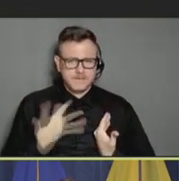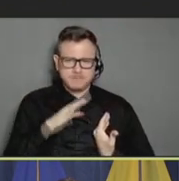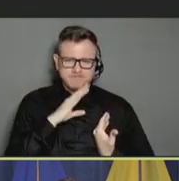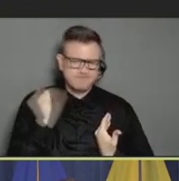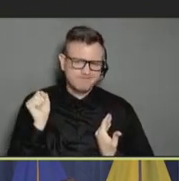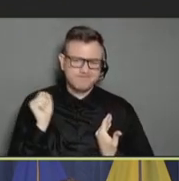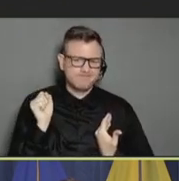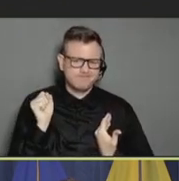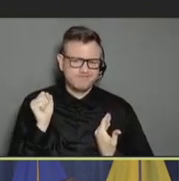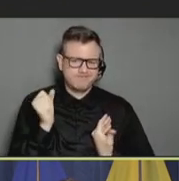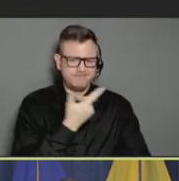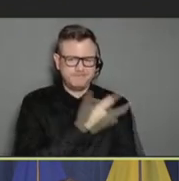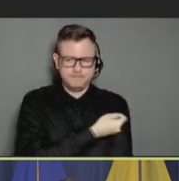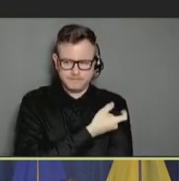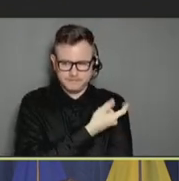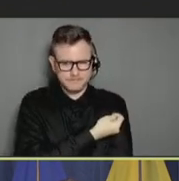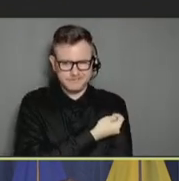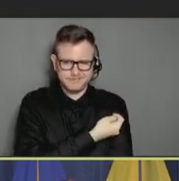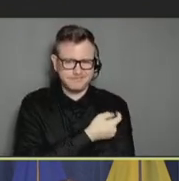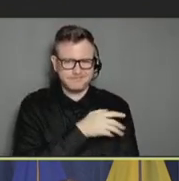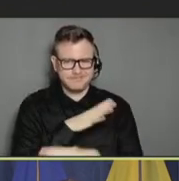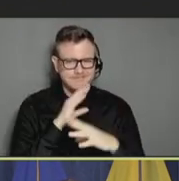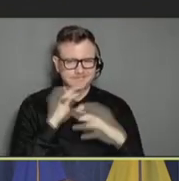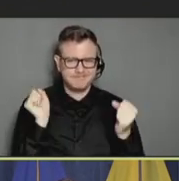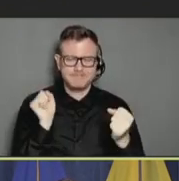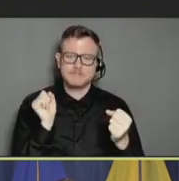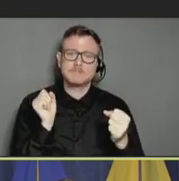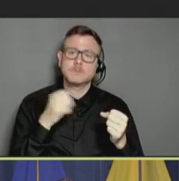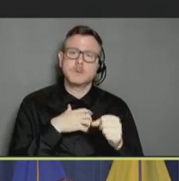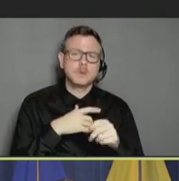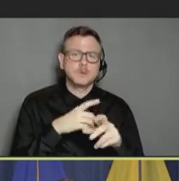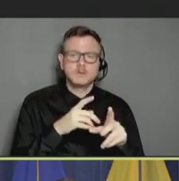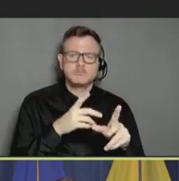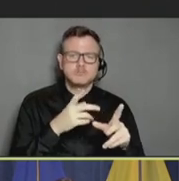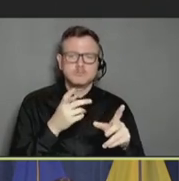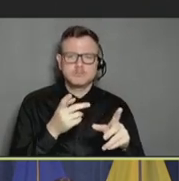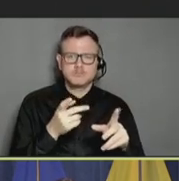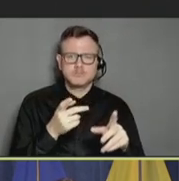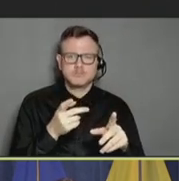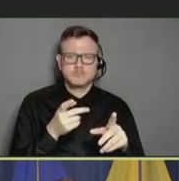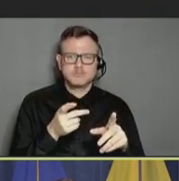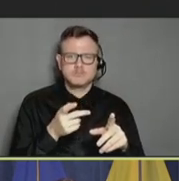And they also were interested in, you know, the fact that they didn't feel like it worked